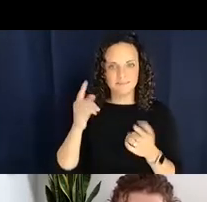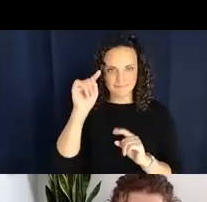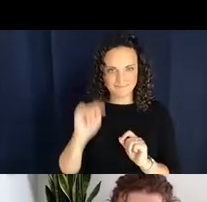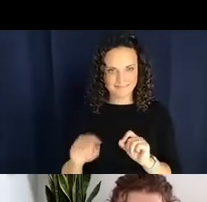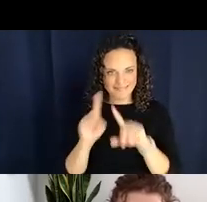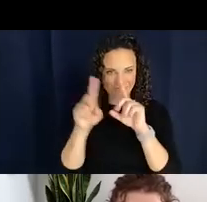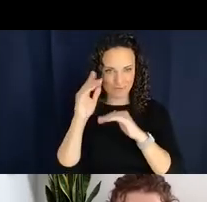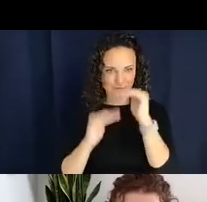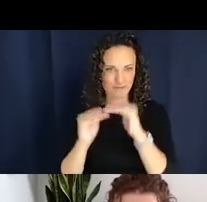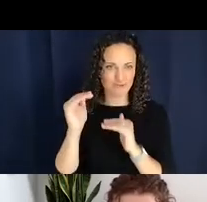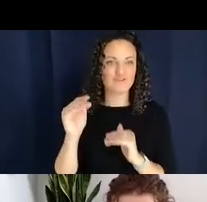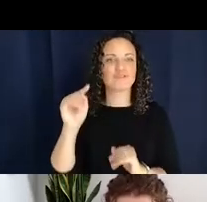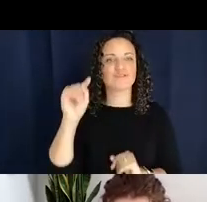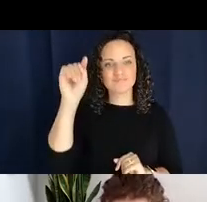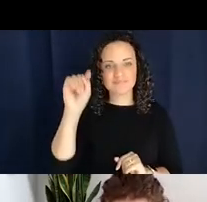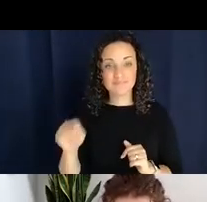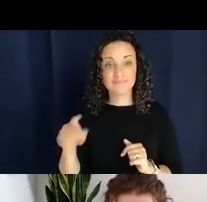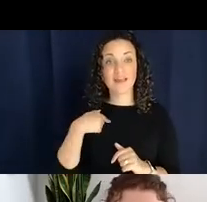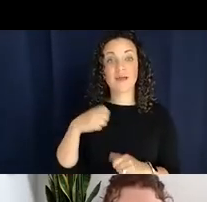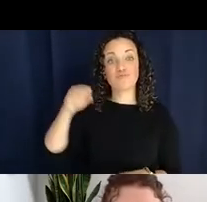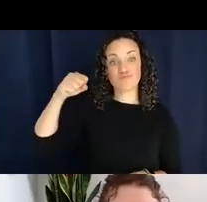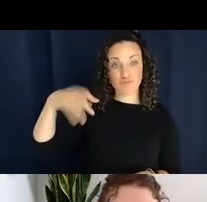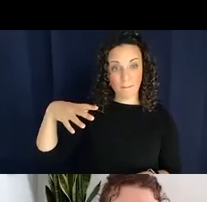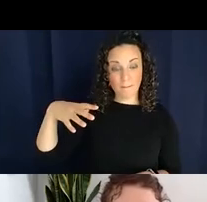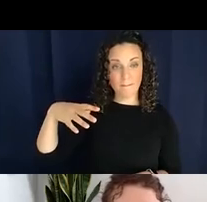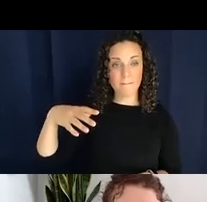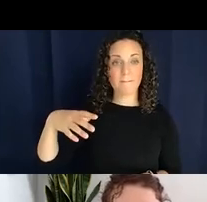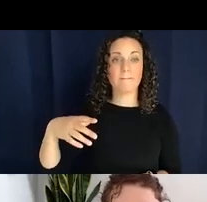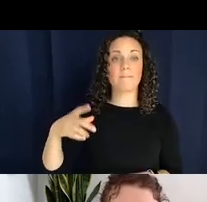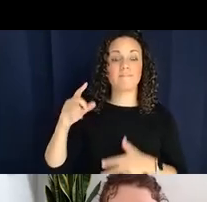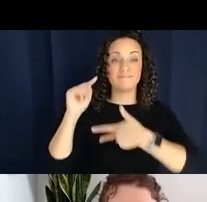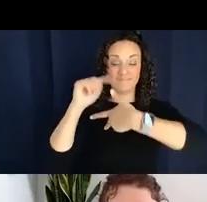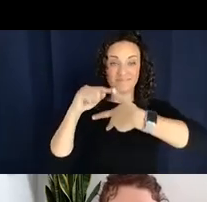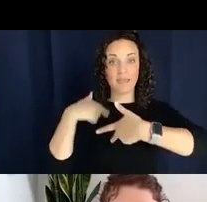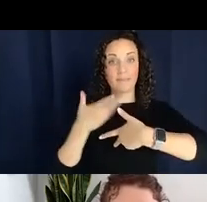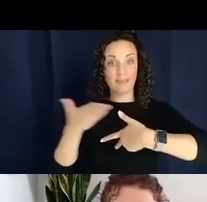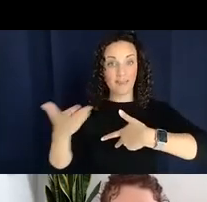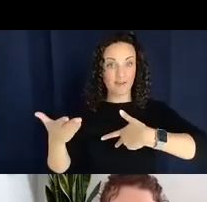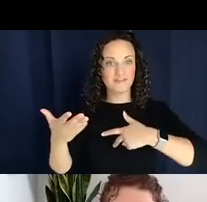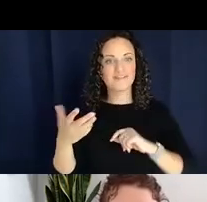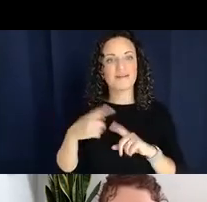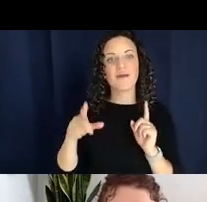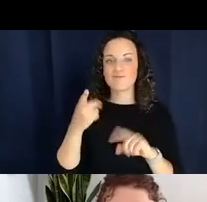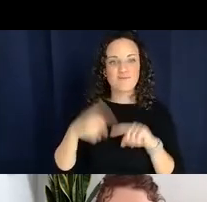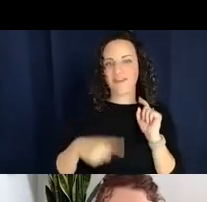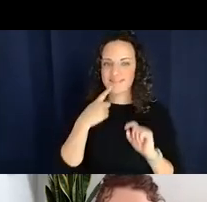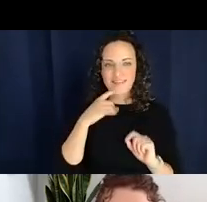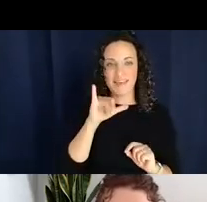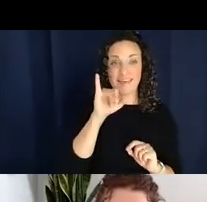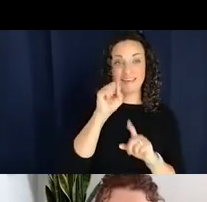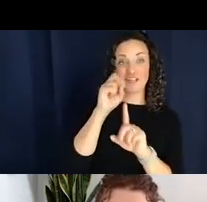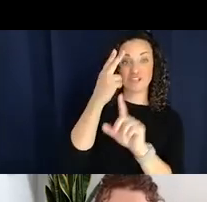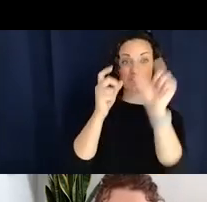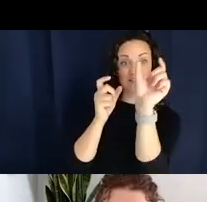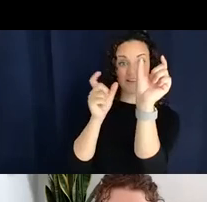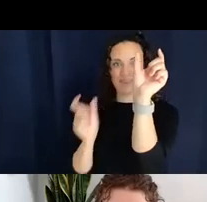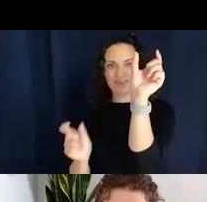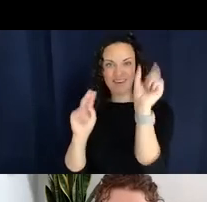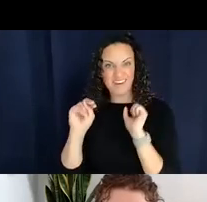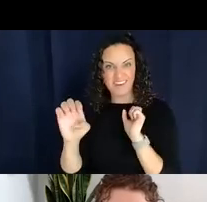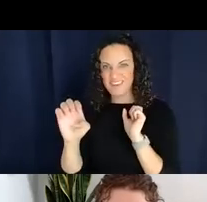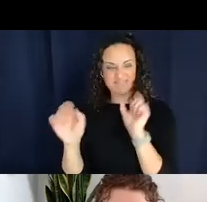it, where you have ‘yish’aal’, you can't say ‘yishne’. And then for things that